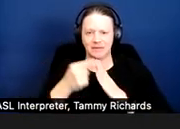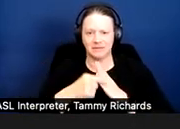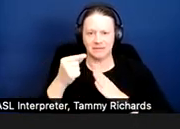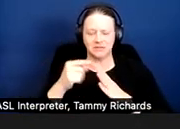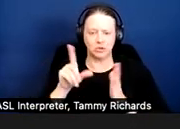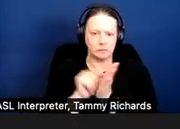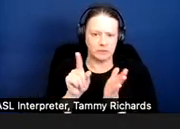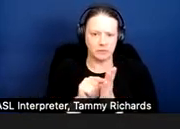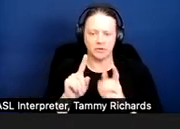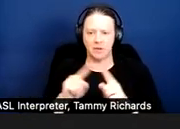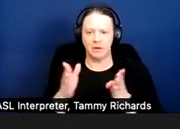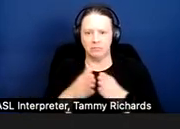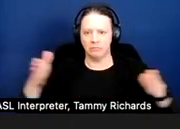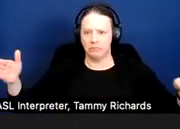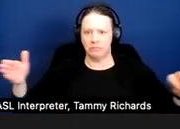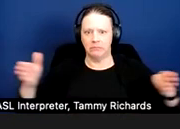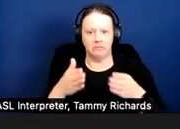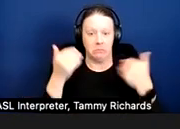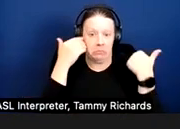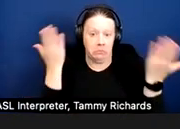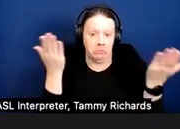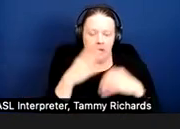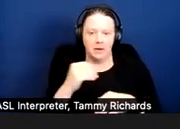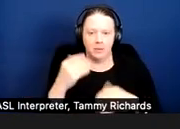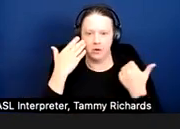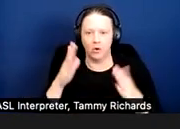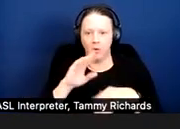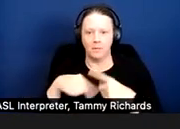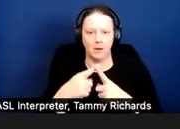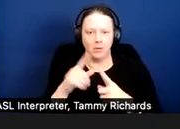know how wide the hallway is in her home.